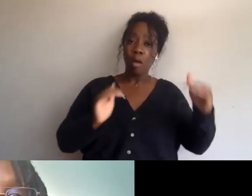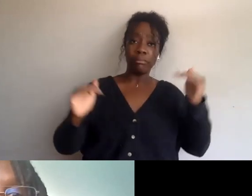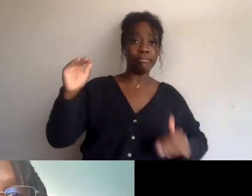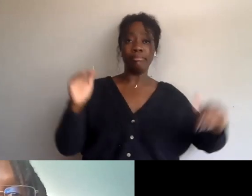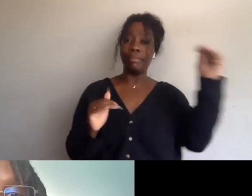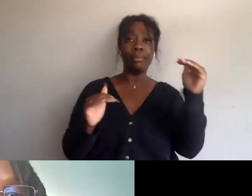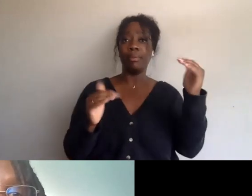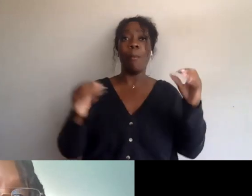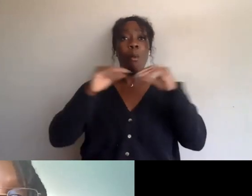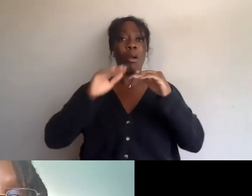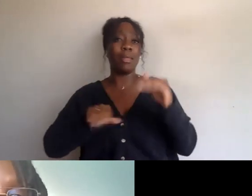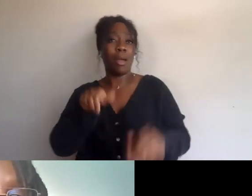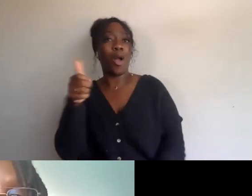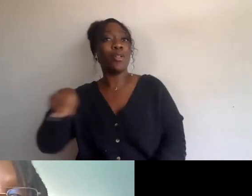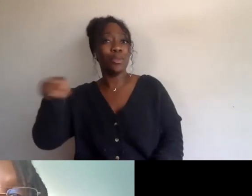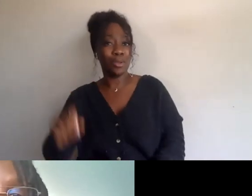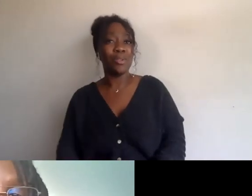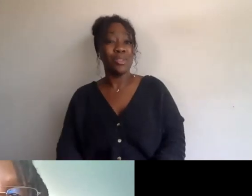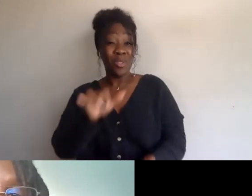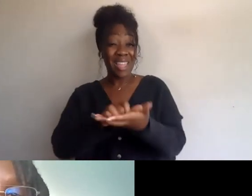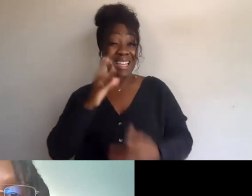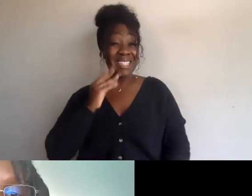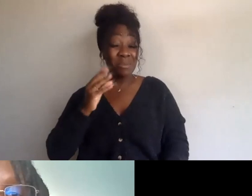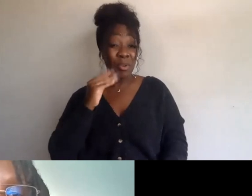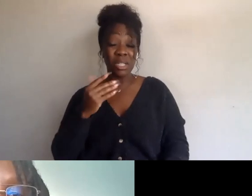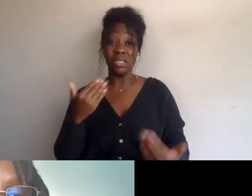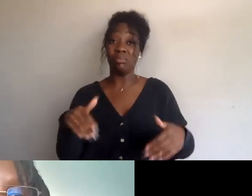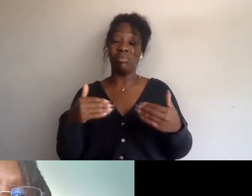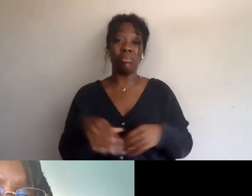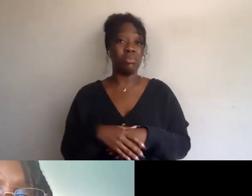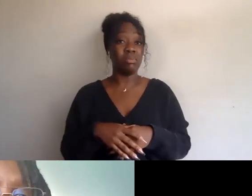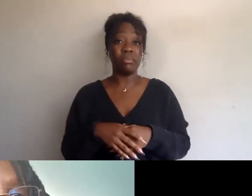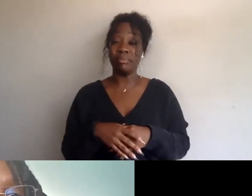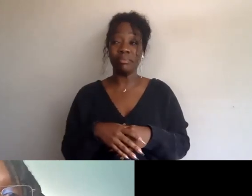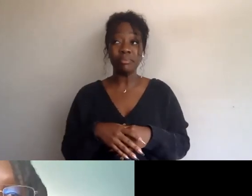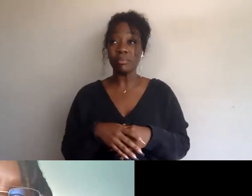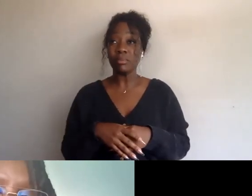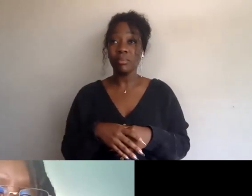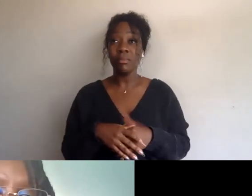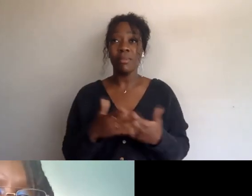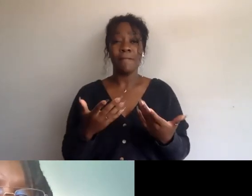of BIPOC experiencing homelessness, and yet all this talk about ending homelessness,